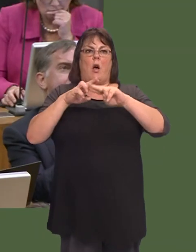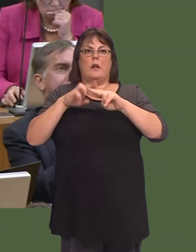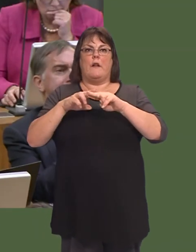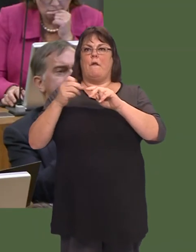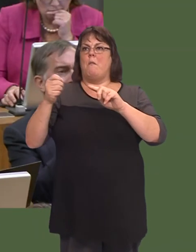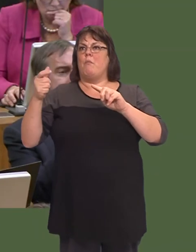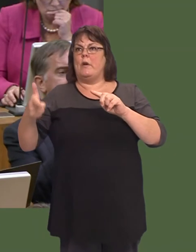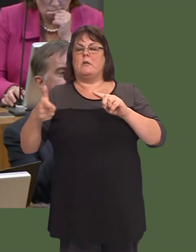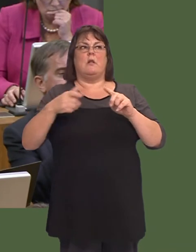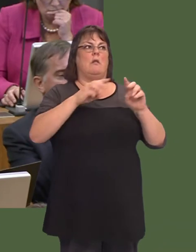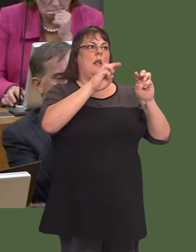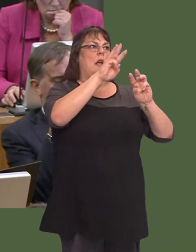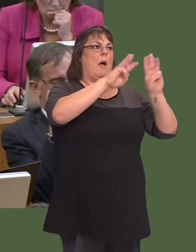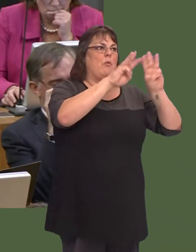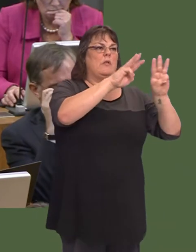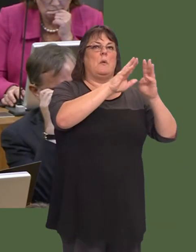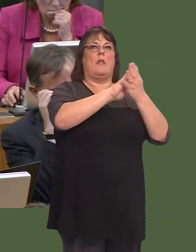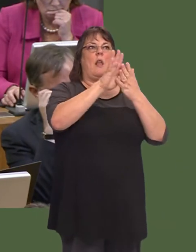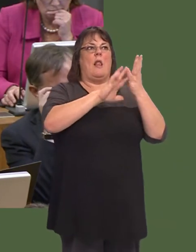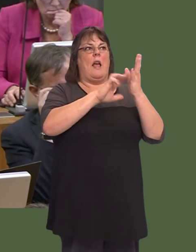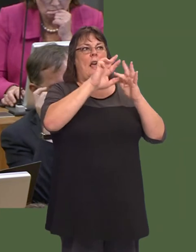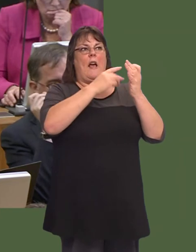to Aberystwyth or Haverfordwest, let alone places in my region.